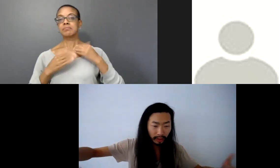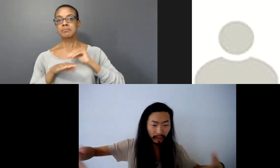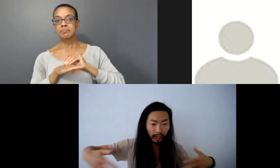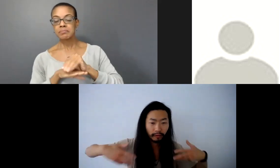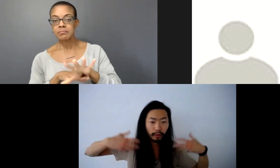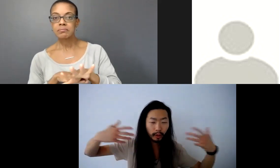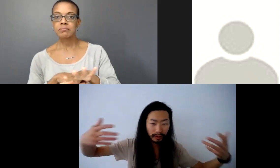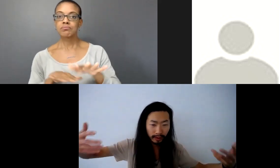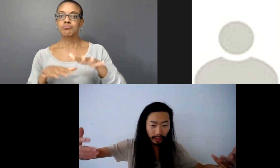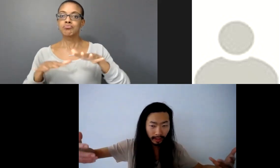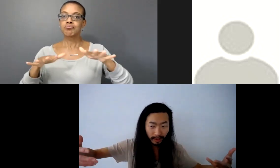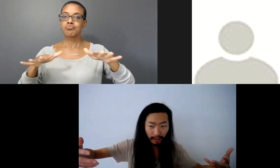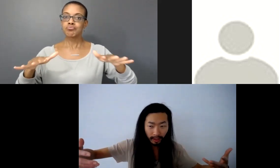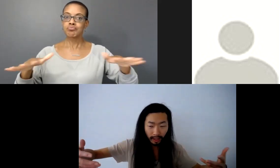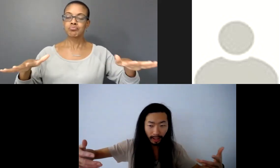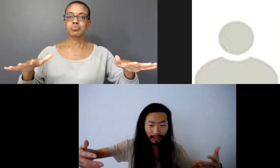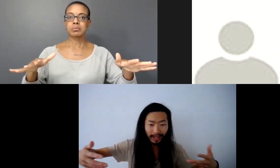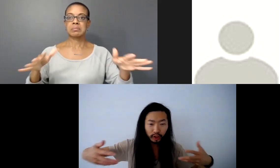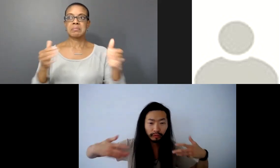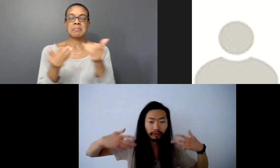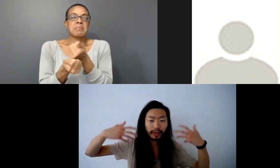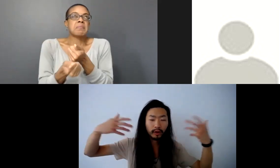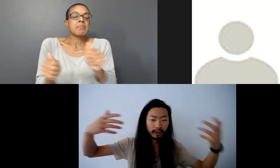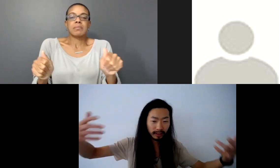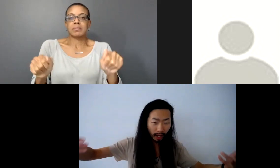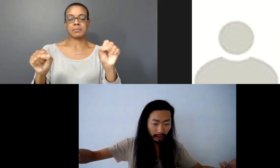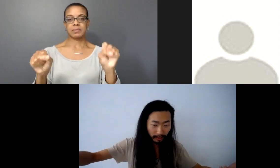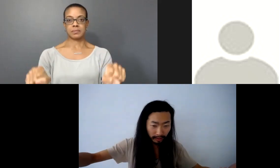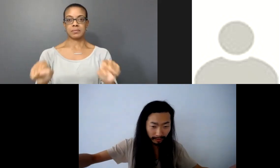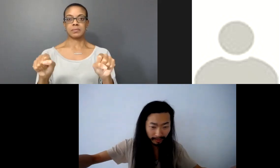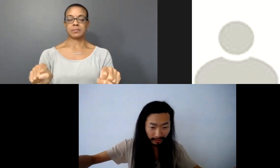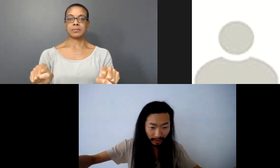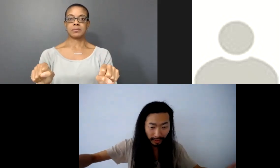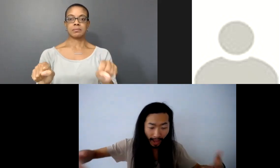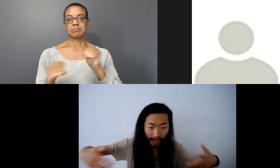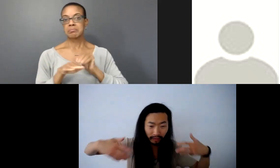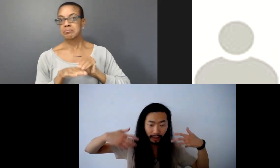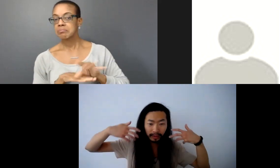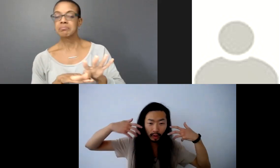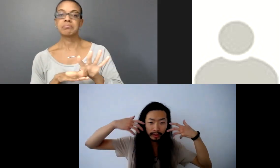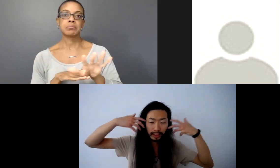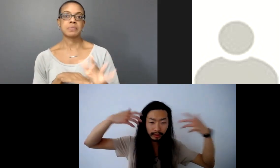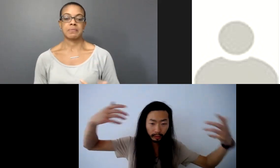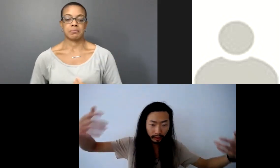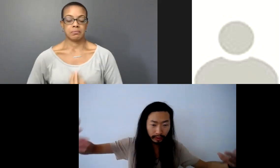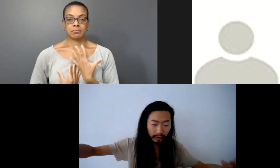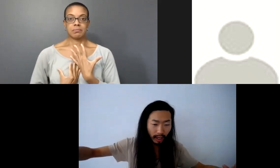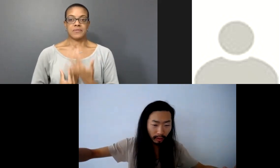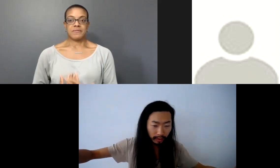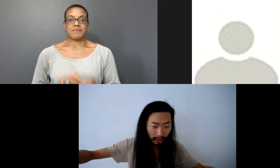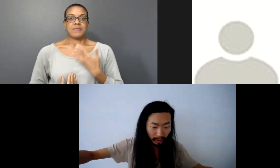the kind of frequency that led you feel inspired, that activates those sensory cells in the